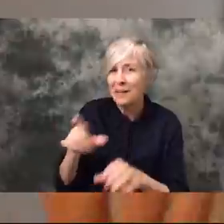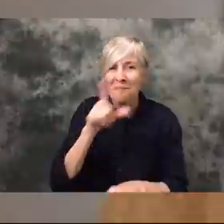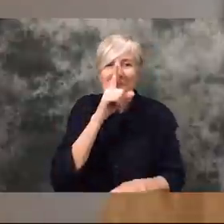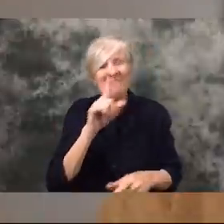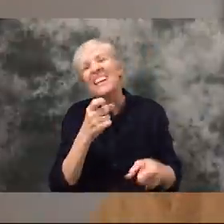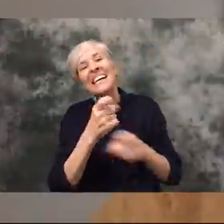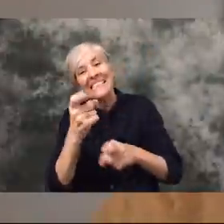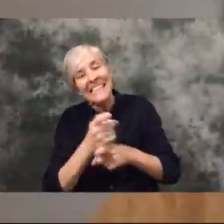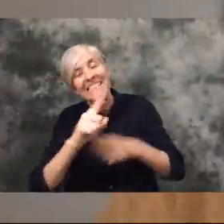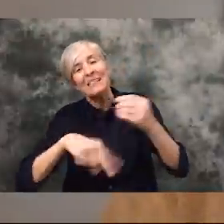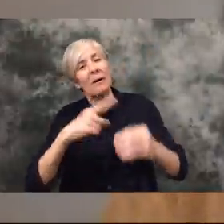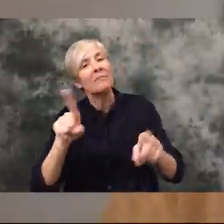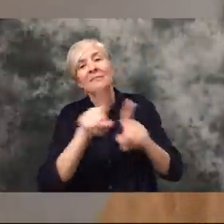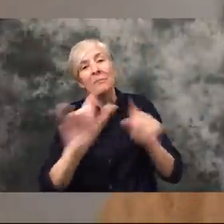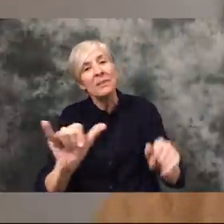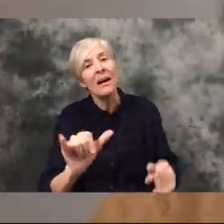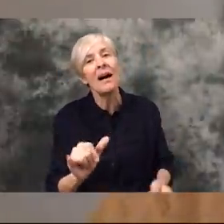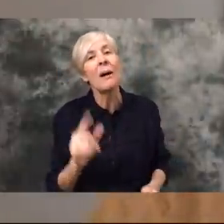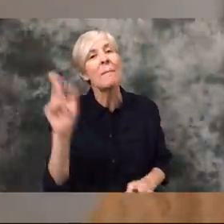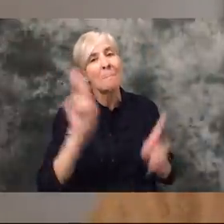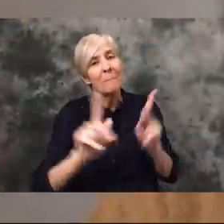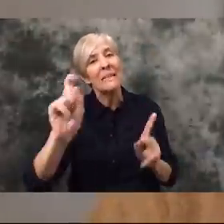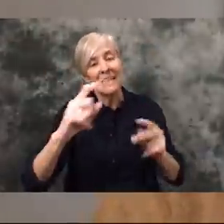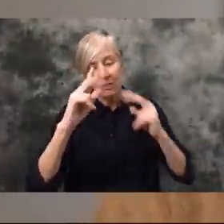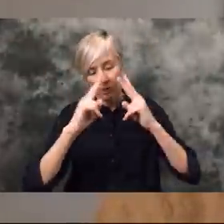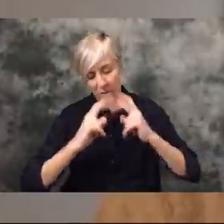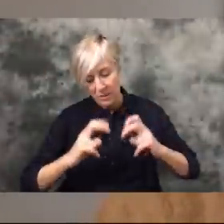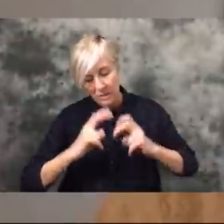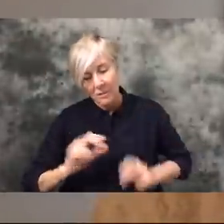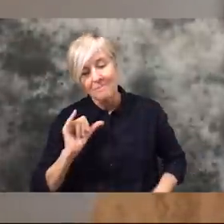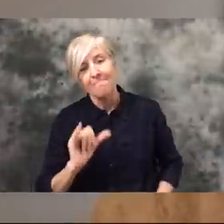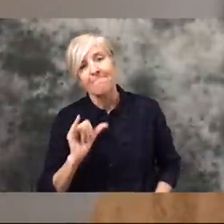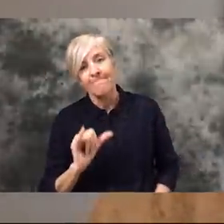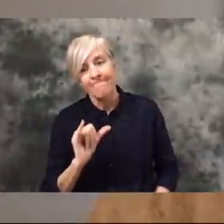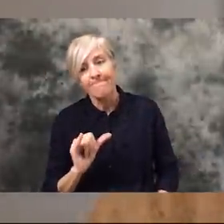genuinely hope that this is a time for people to reflect on the fact that just